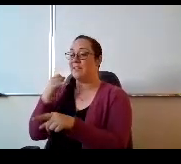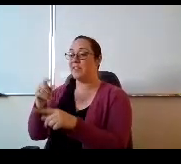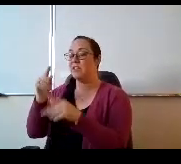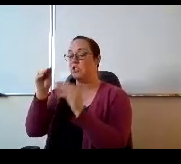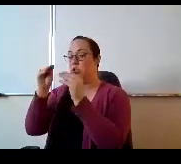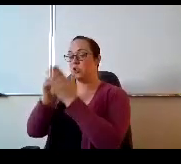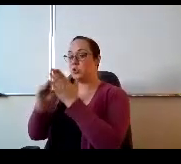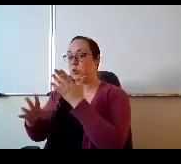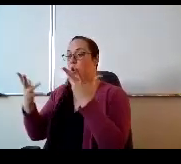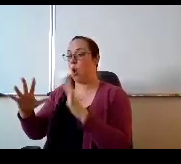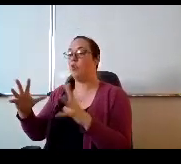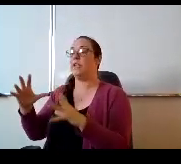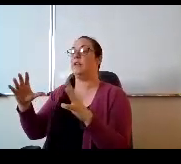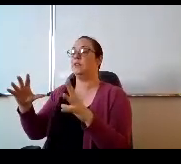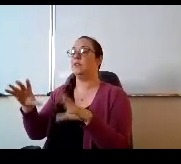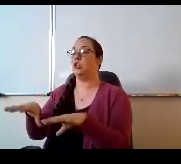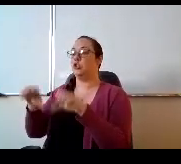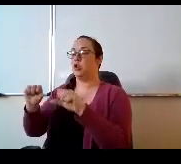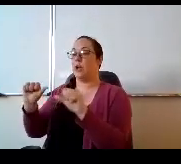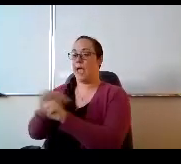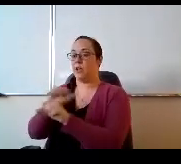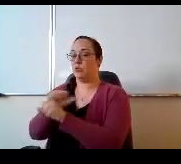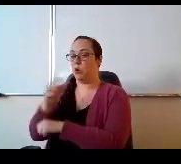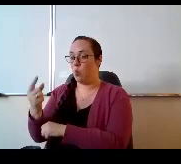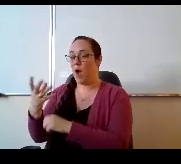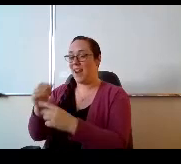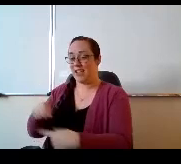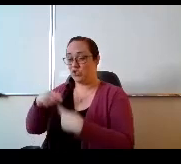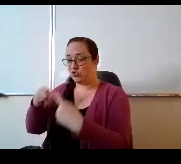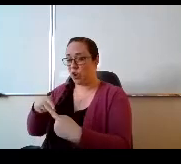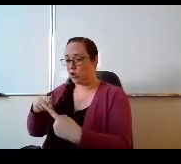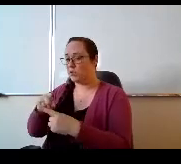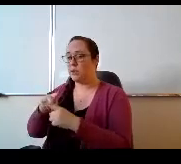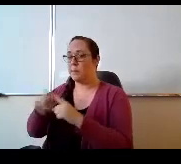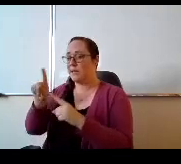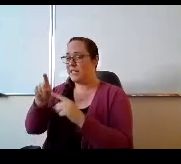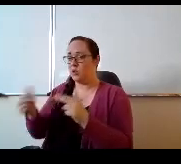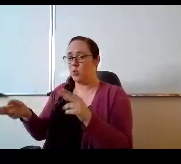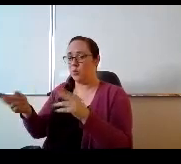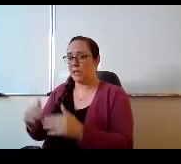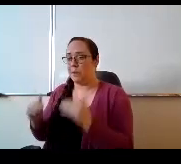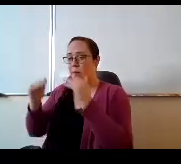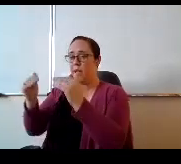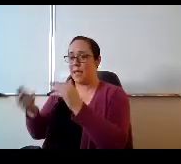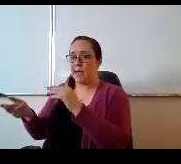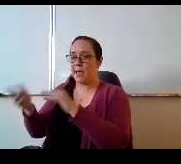to fill in those gaps, then they would sign up at their home school to fill in those gaps to